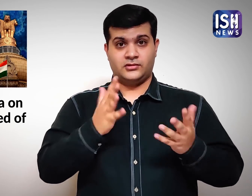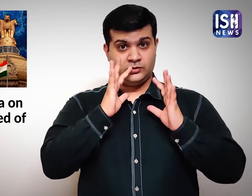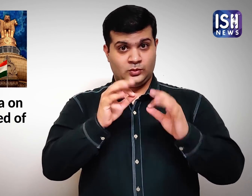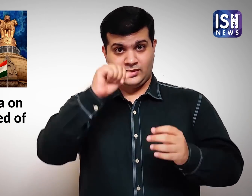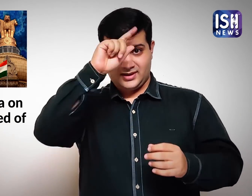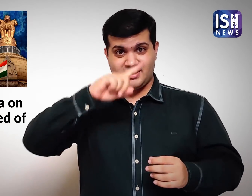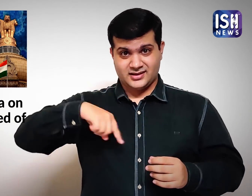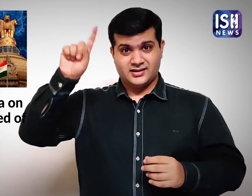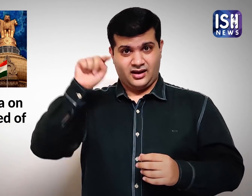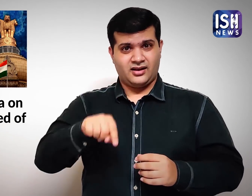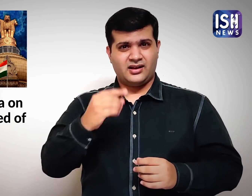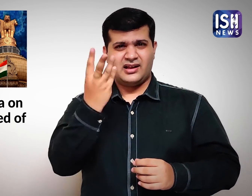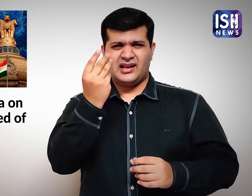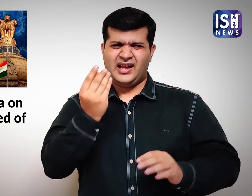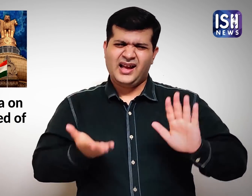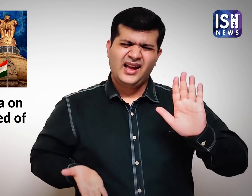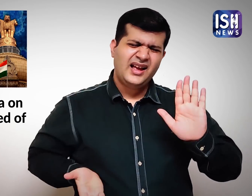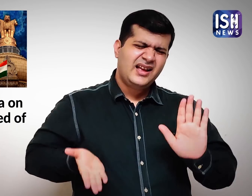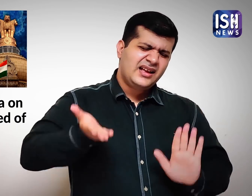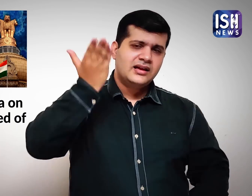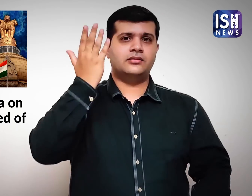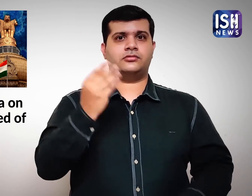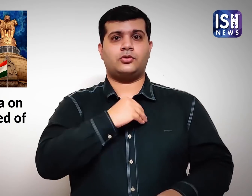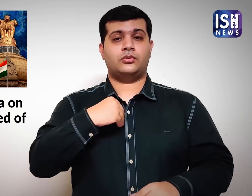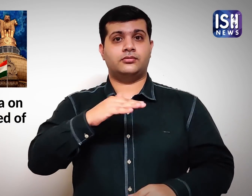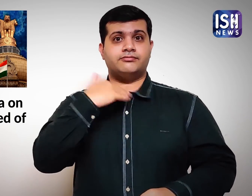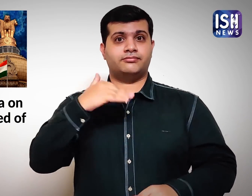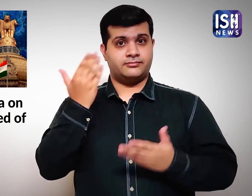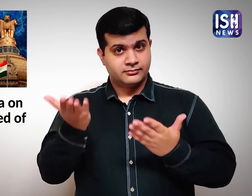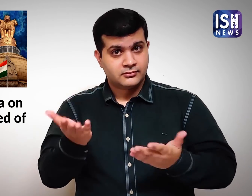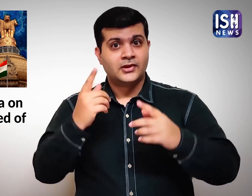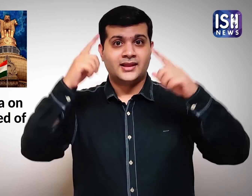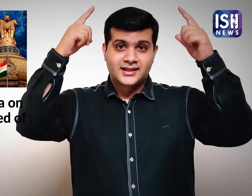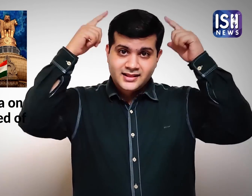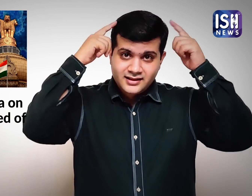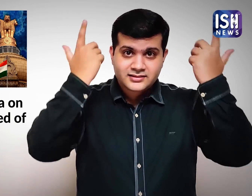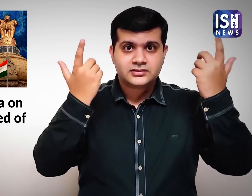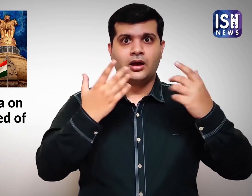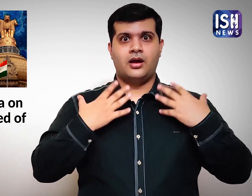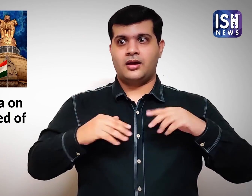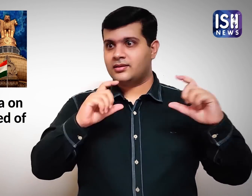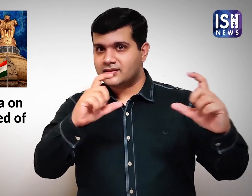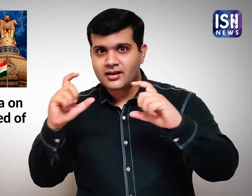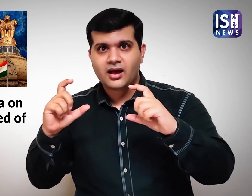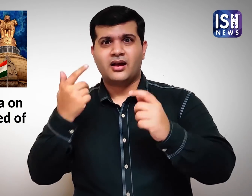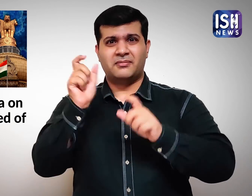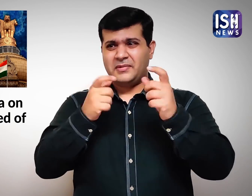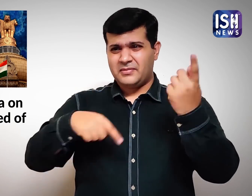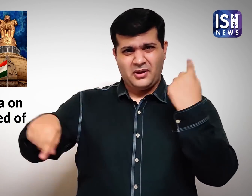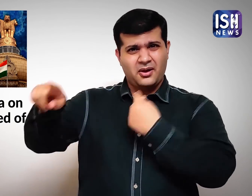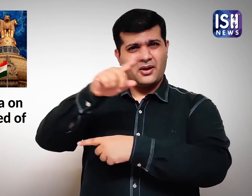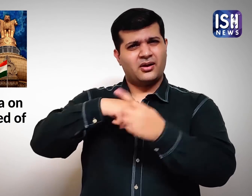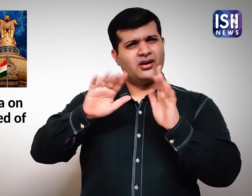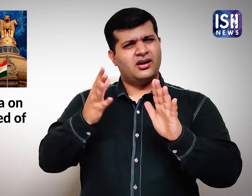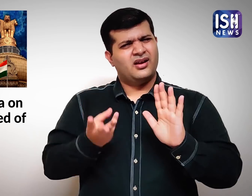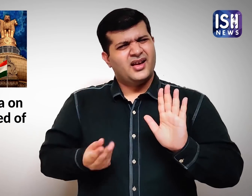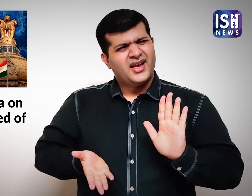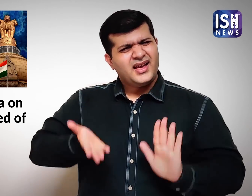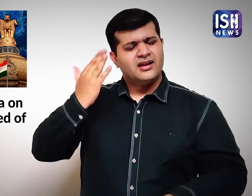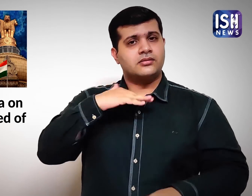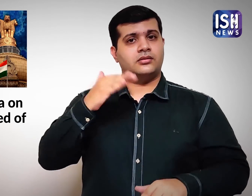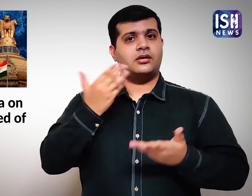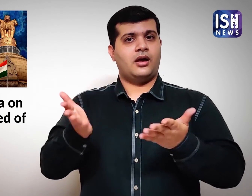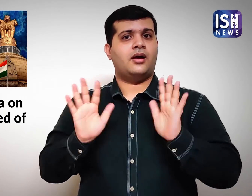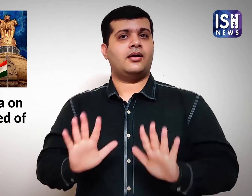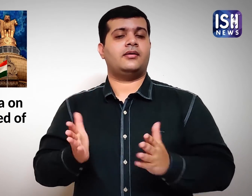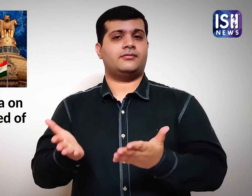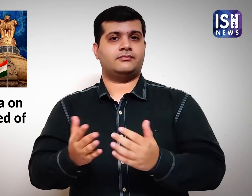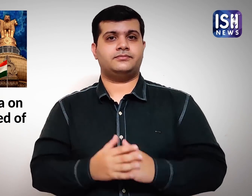India has the highest number of doctors, nurses, healthcare workers, who died due to COVID-19.”